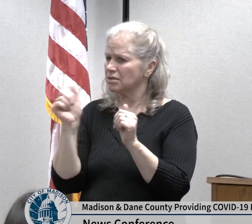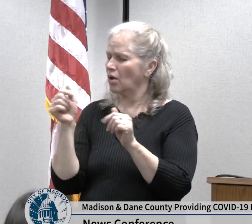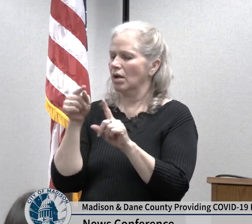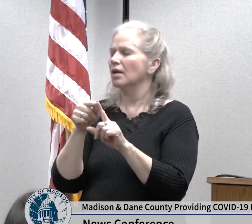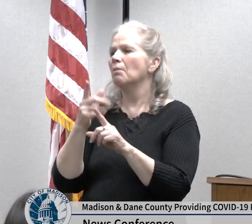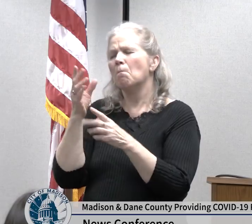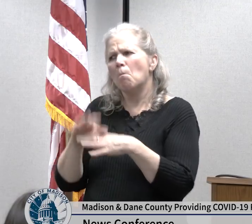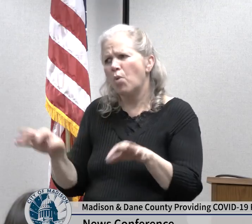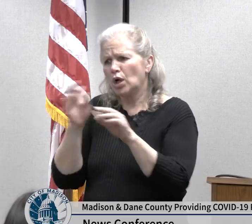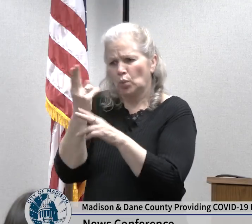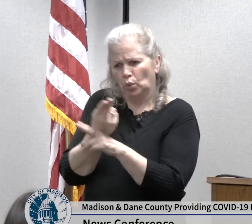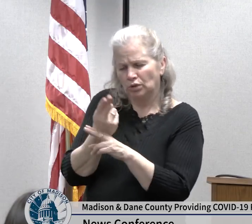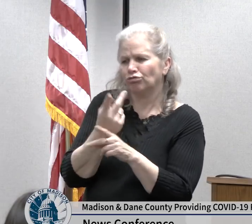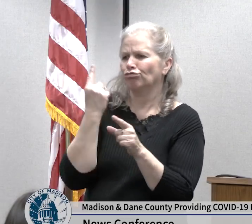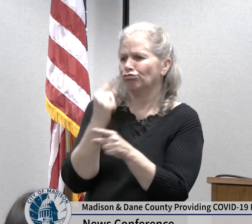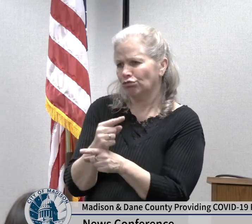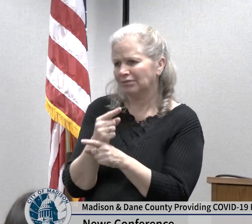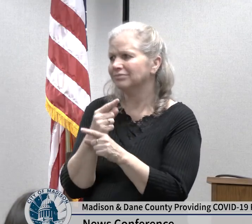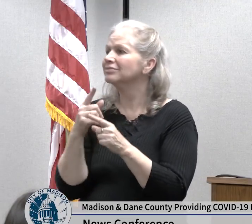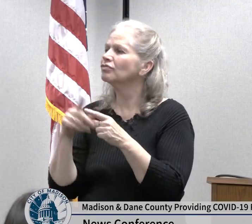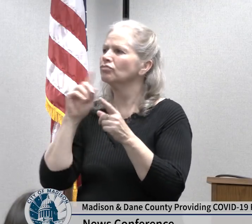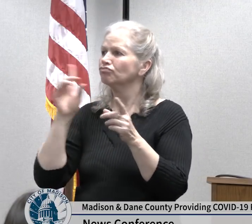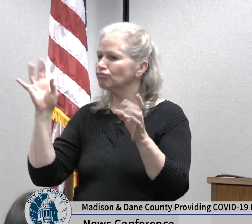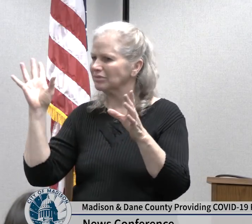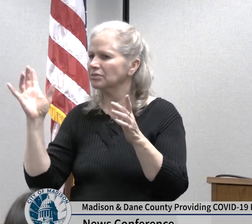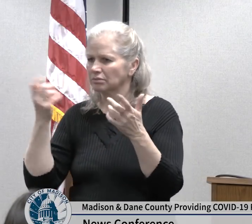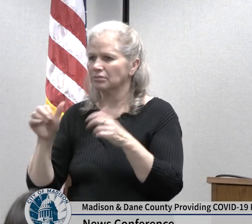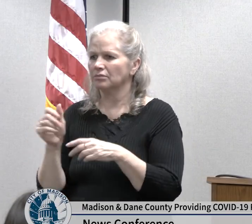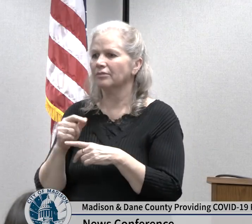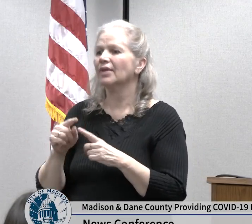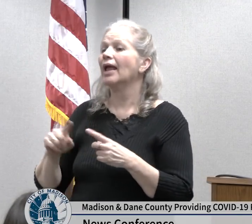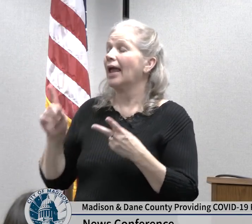delivery and the other is to support each other and coordinate as much as we